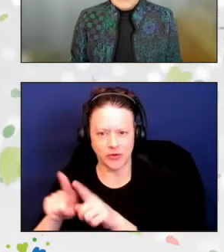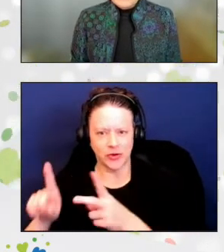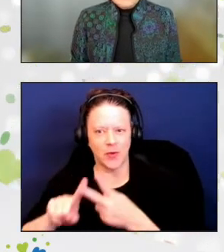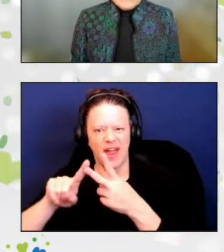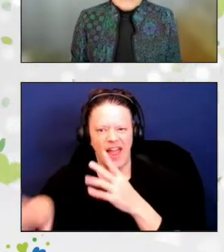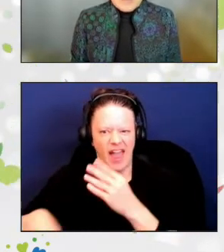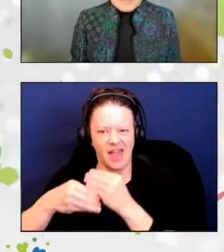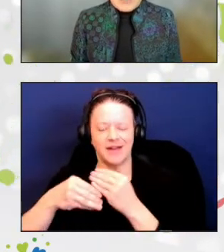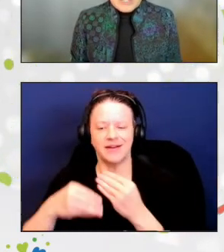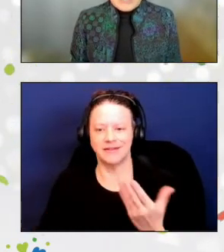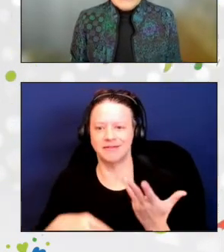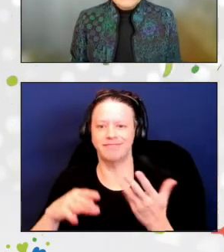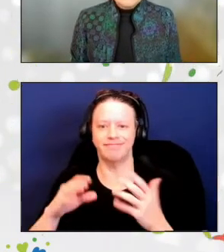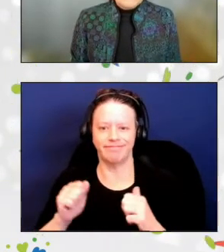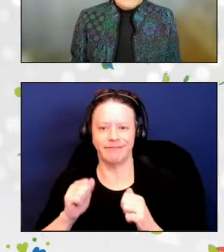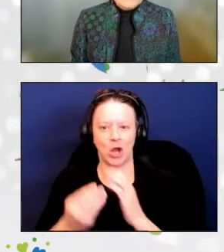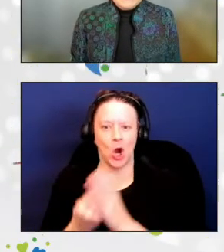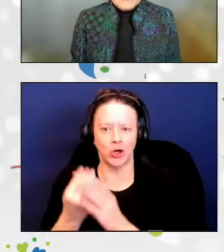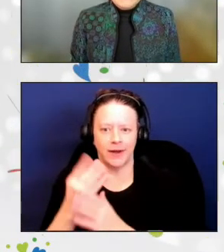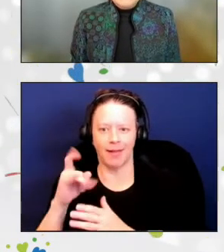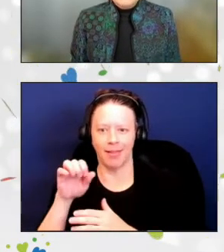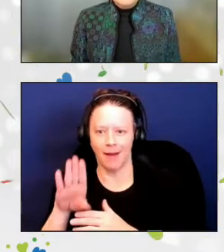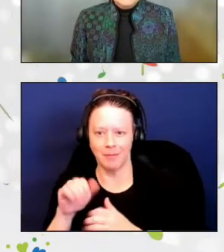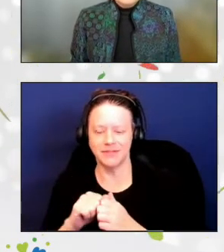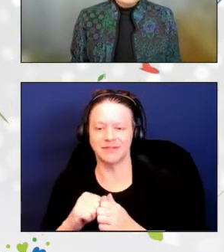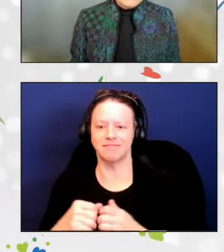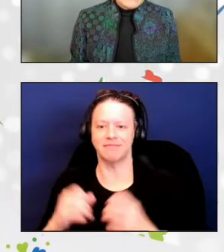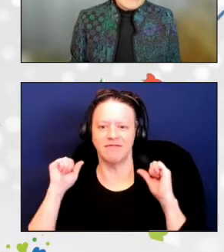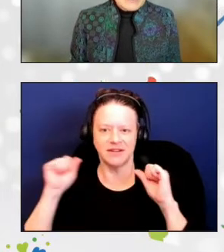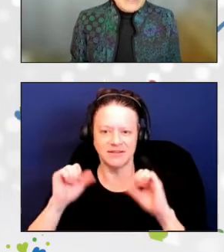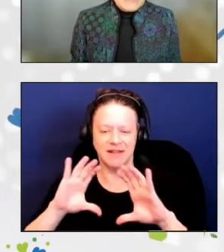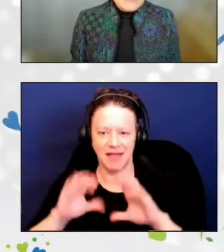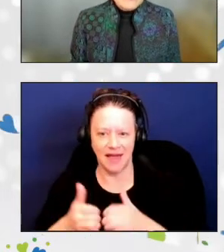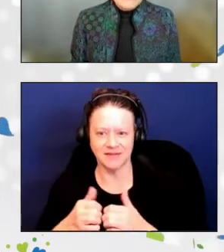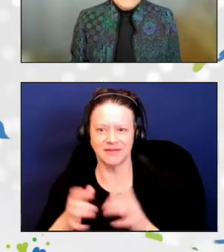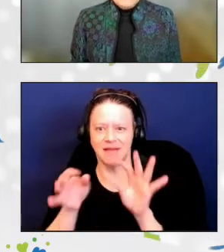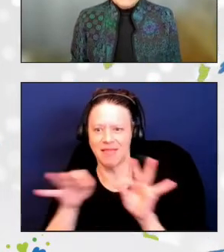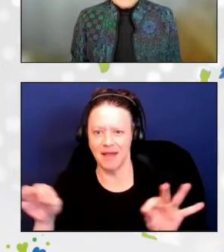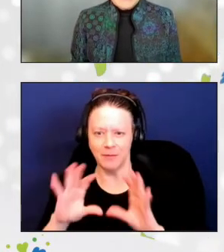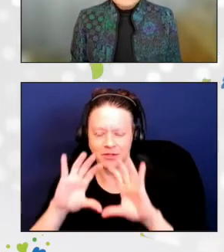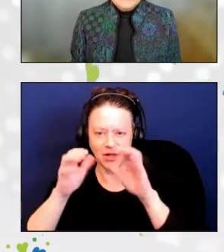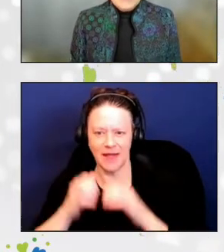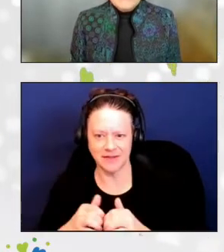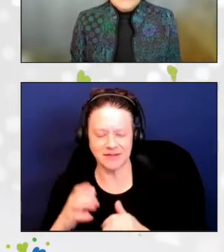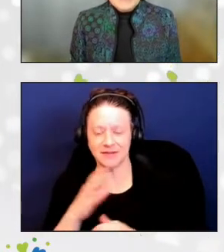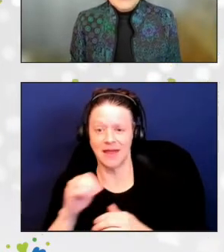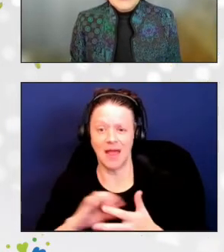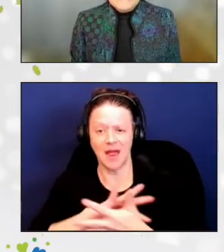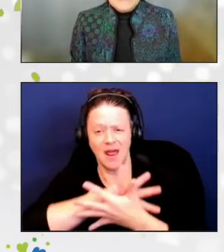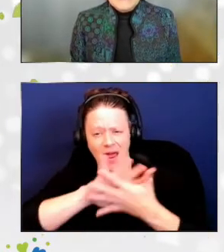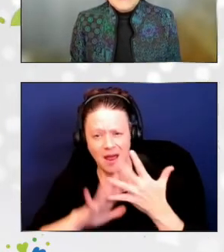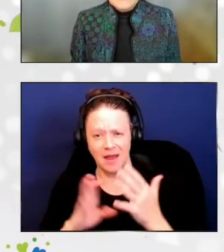cooking demonstrations, fitness classes, language classes, and county-wide special events,